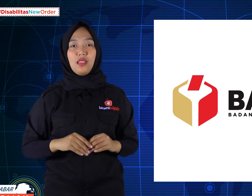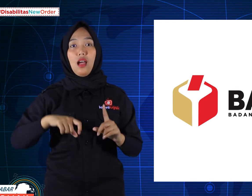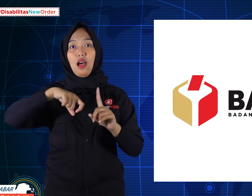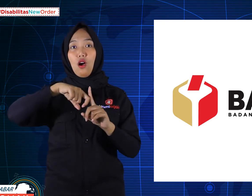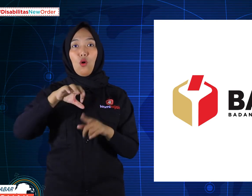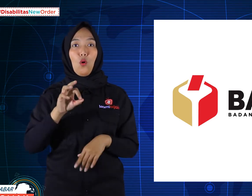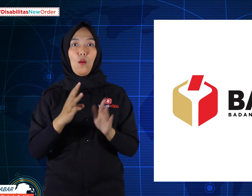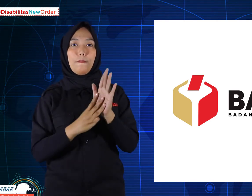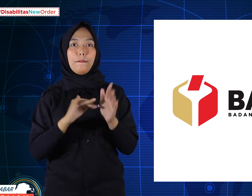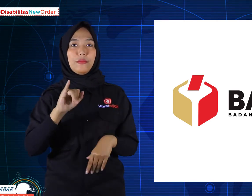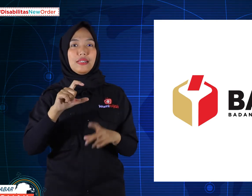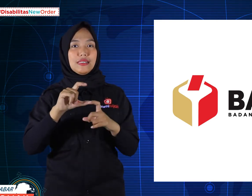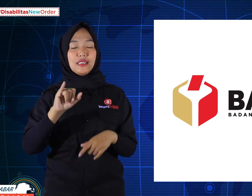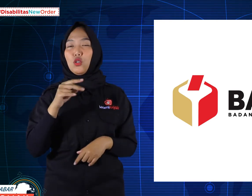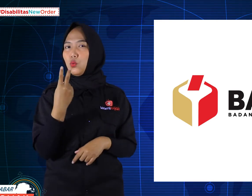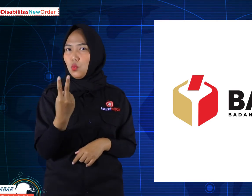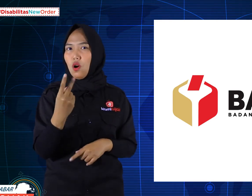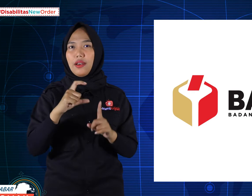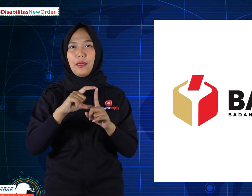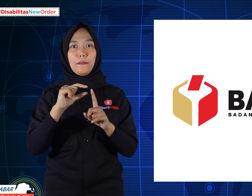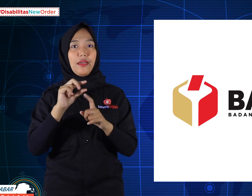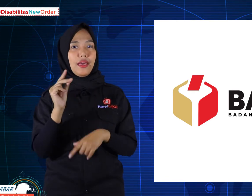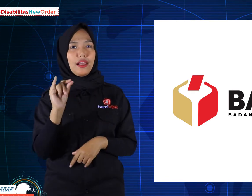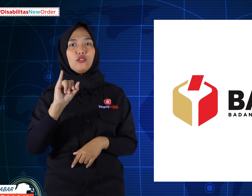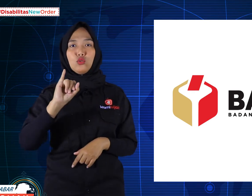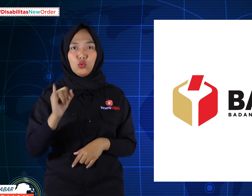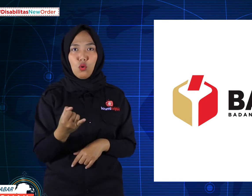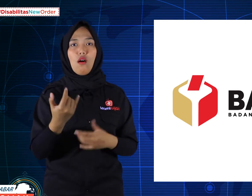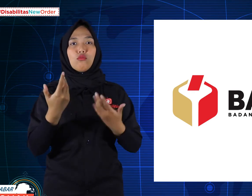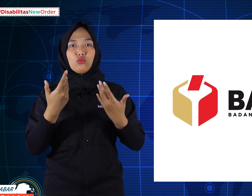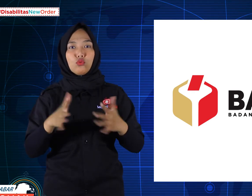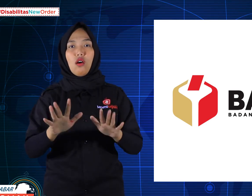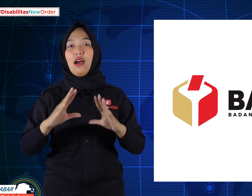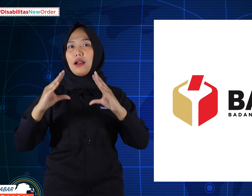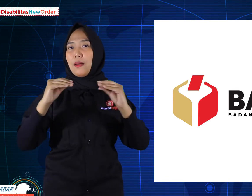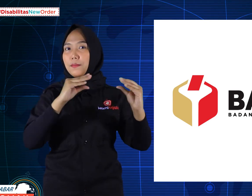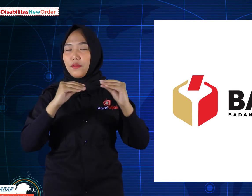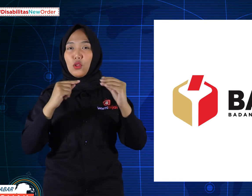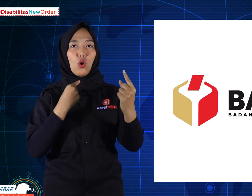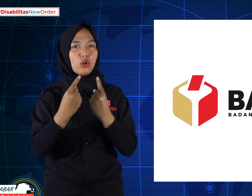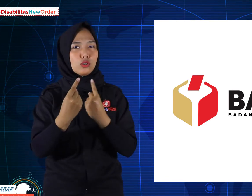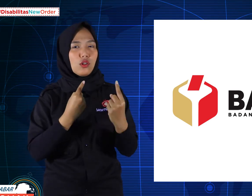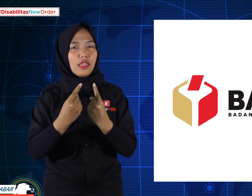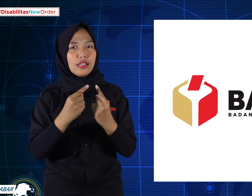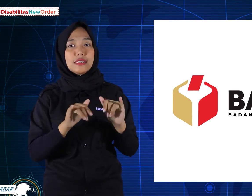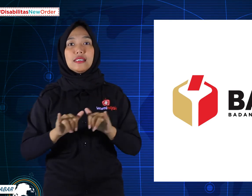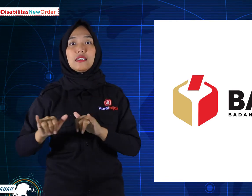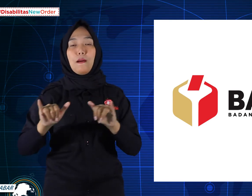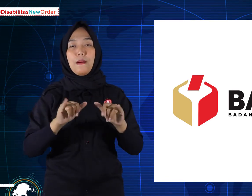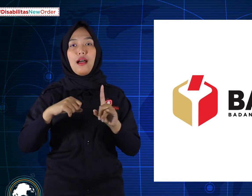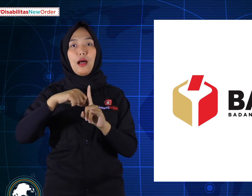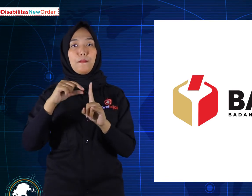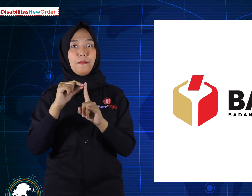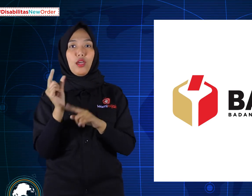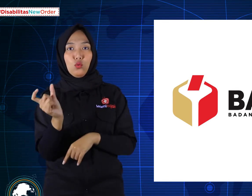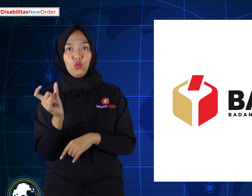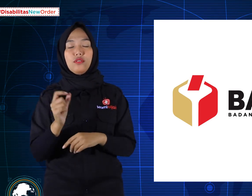Commission II DPR has also met and consult with the KPU